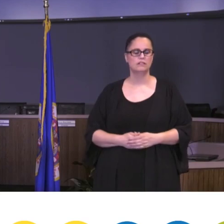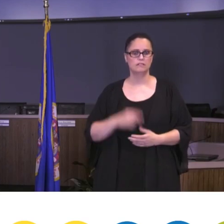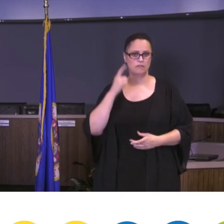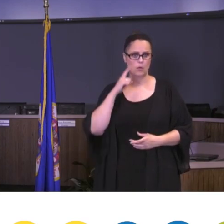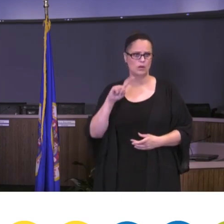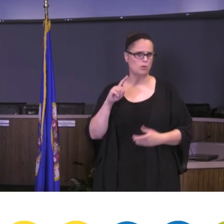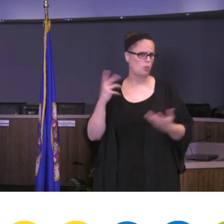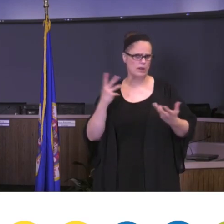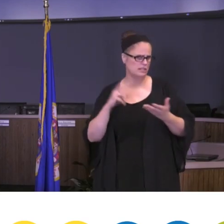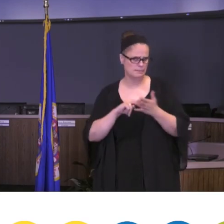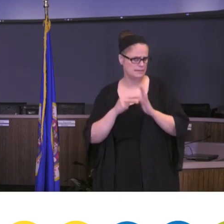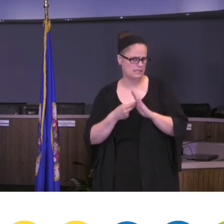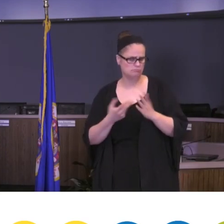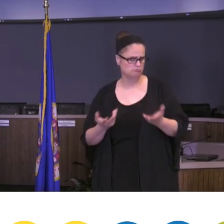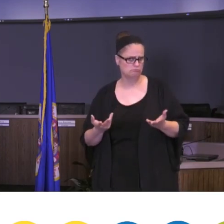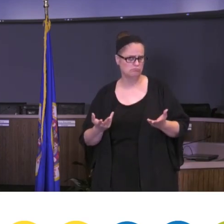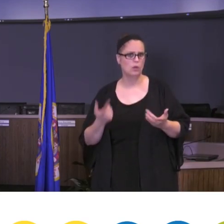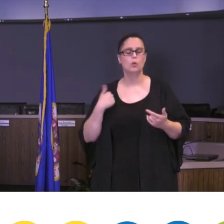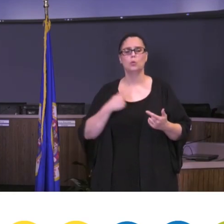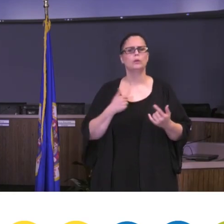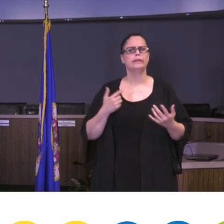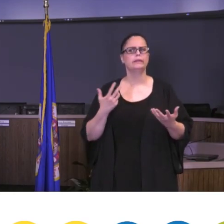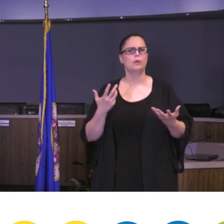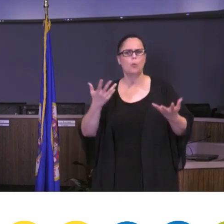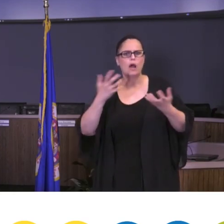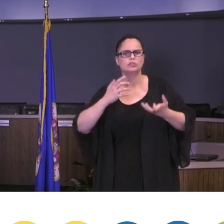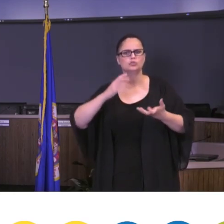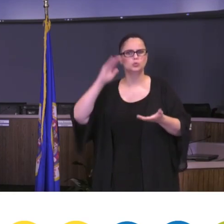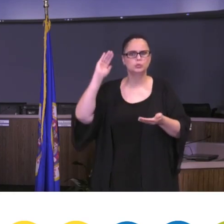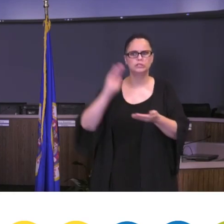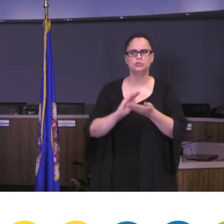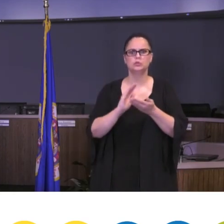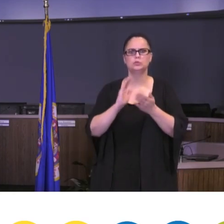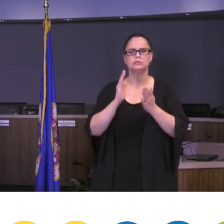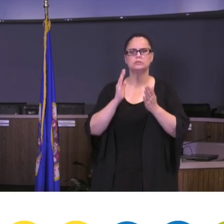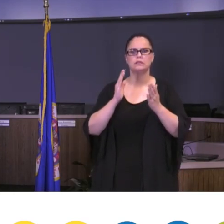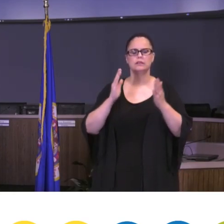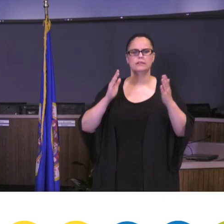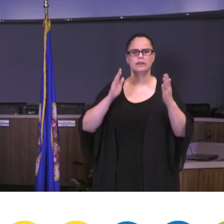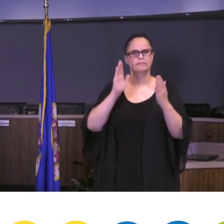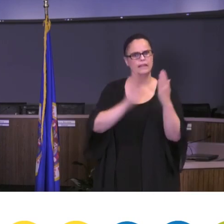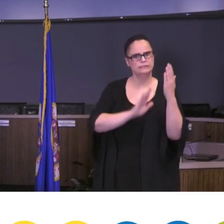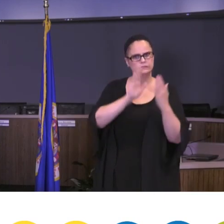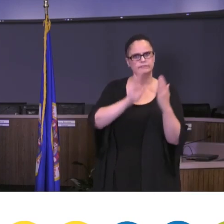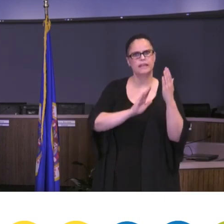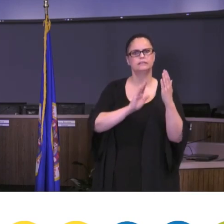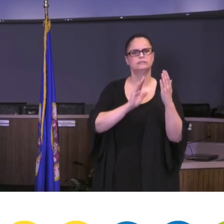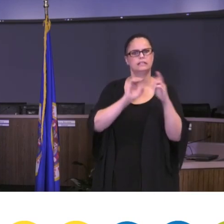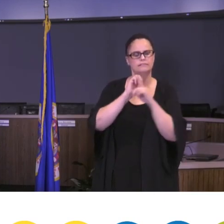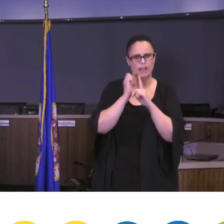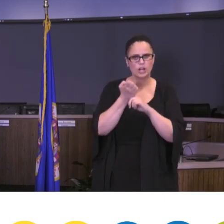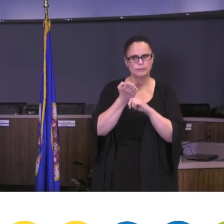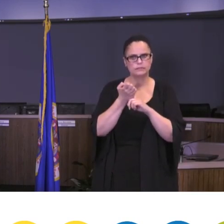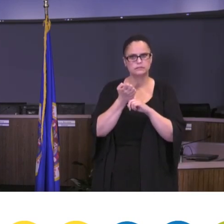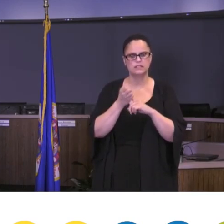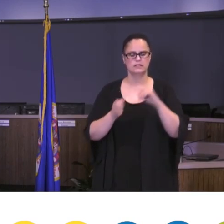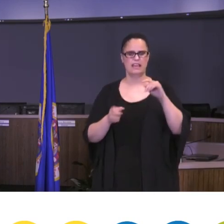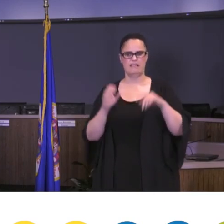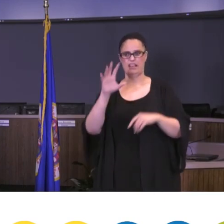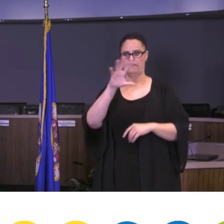means. We are looking to reduce any face-to-face environment in a hybrid schedule, making sure that we have 50% or fewer